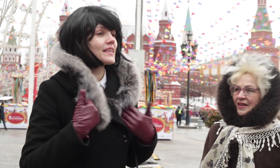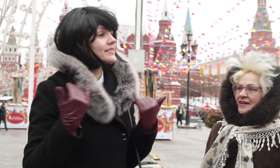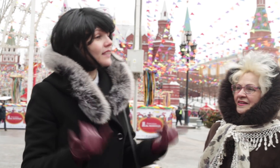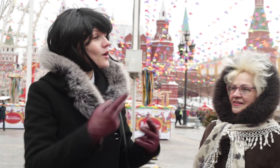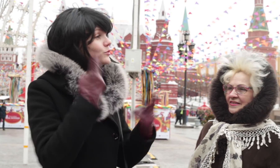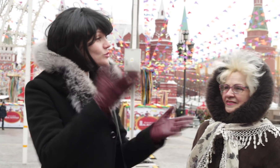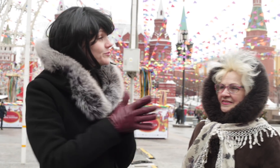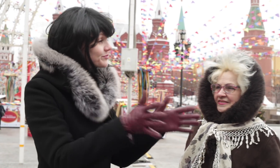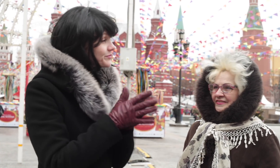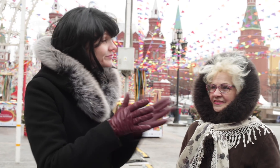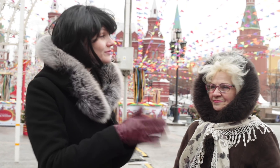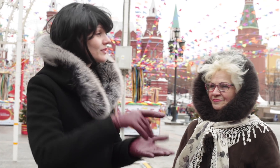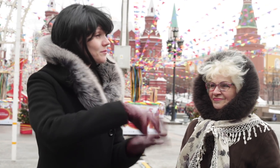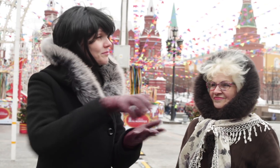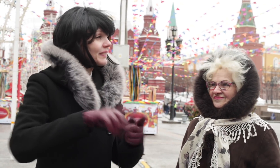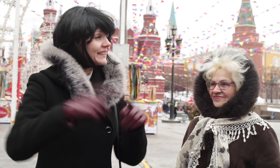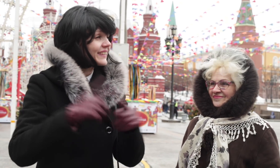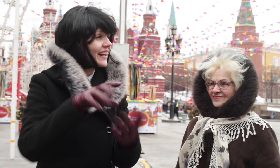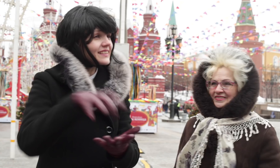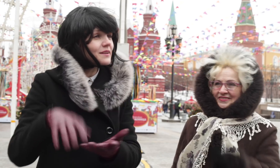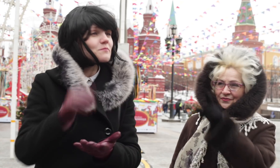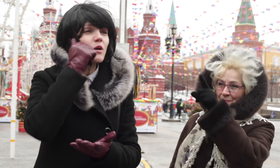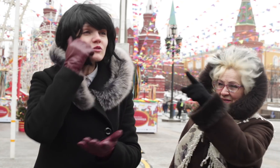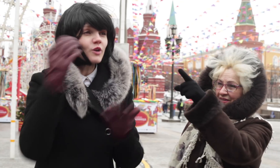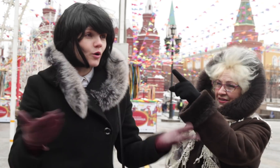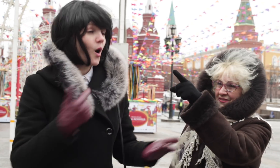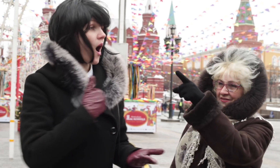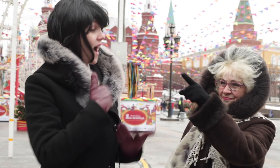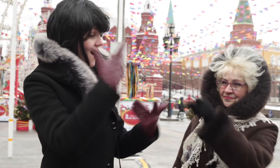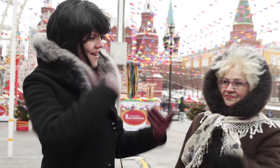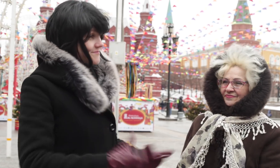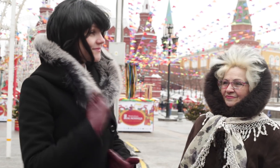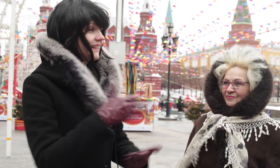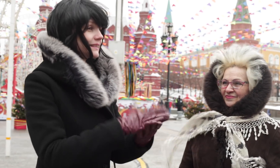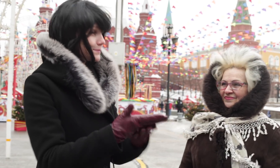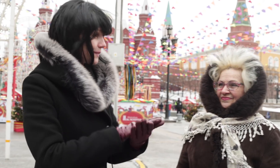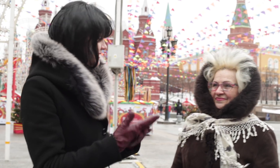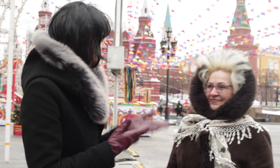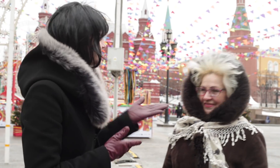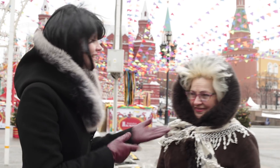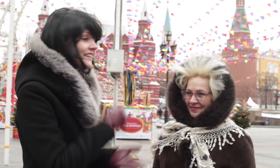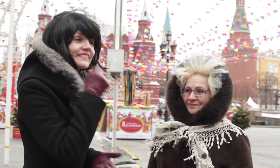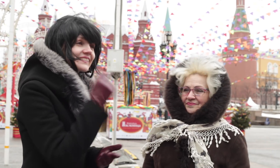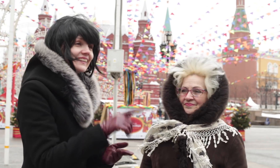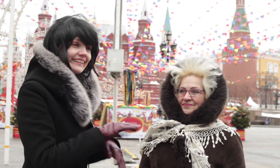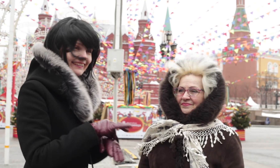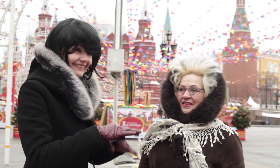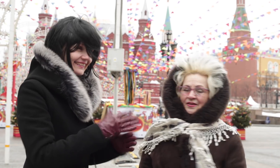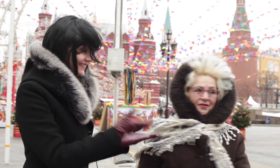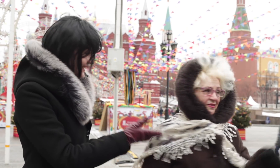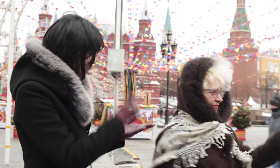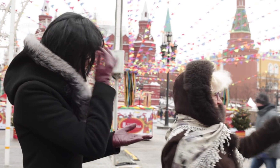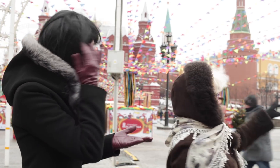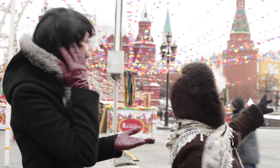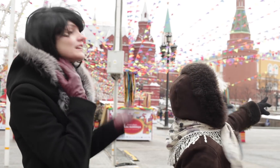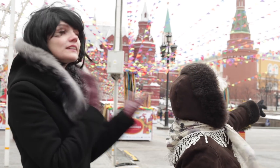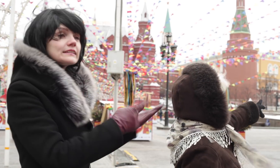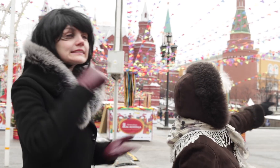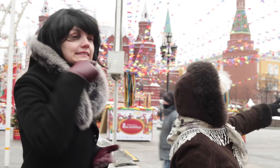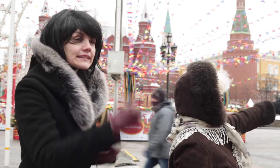We will be showing you Moscow. I am the interpreter, and she is the guide. (Guide talking too fast)